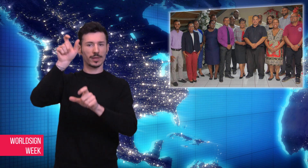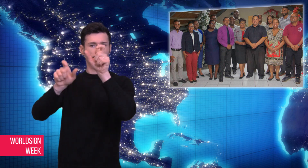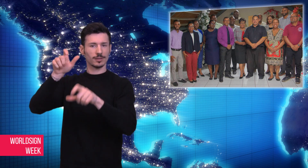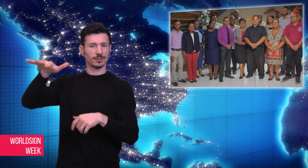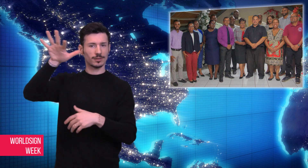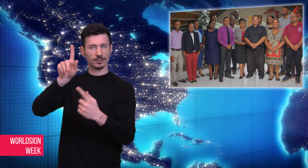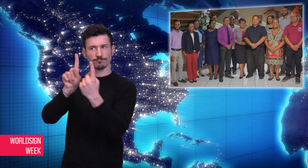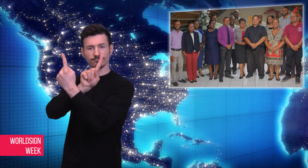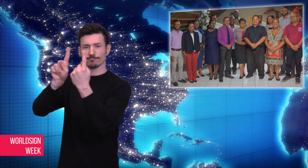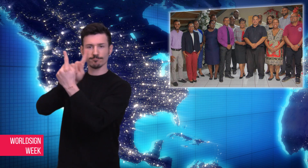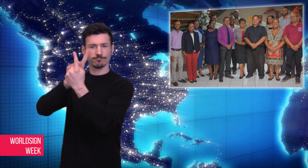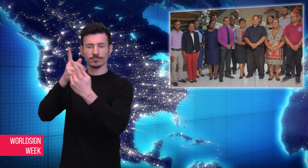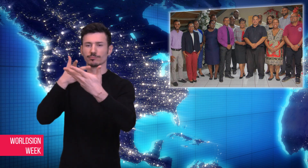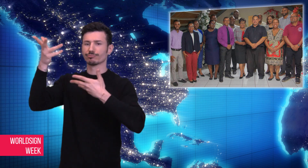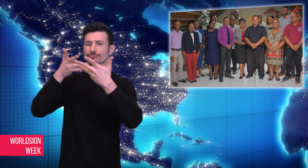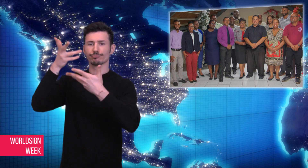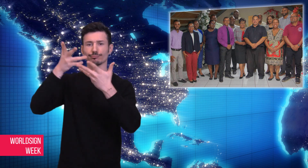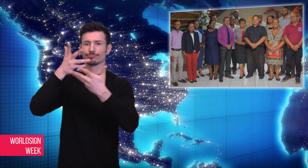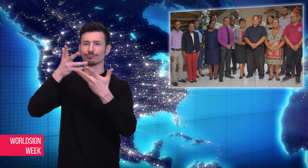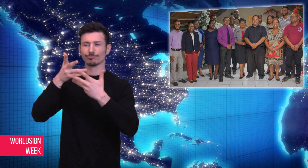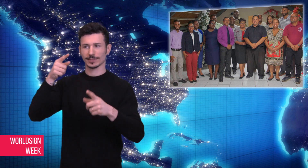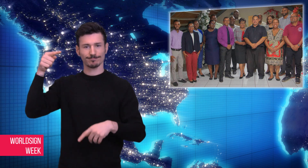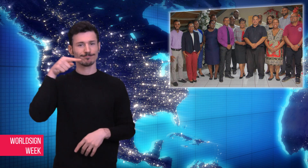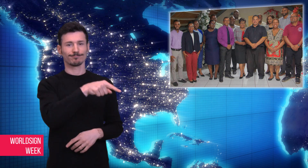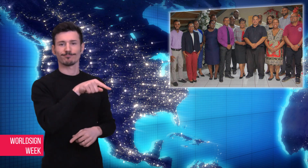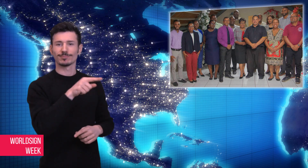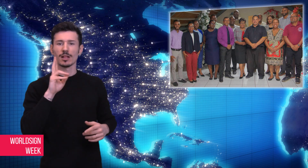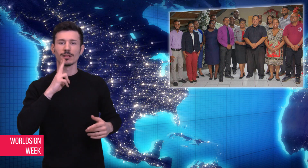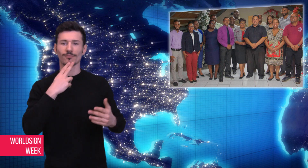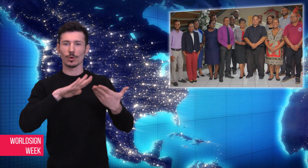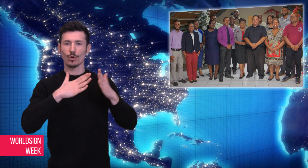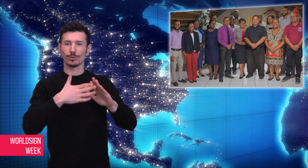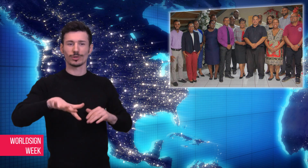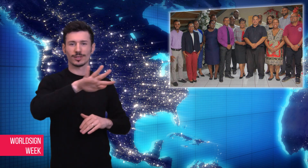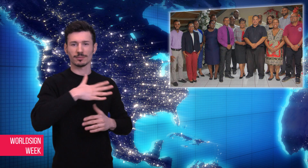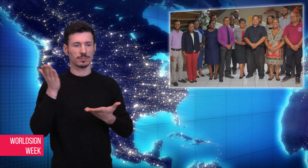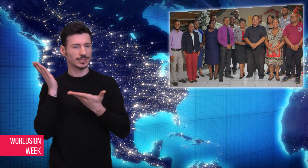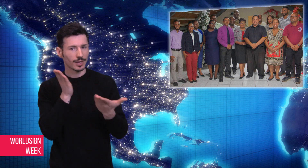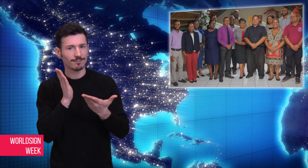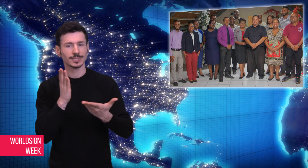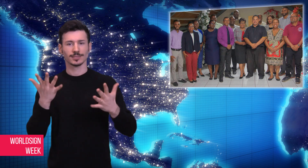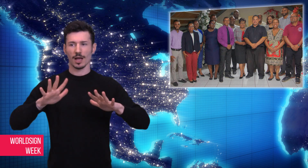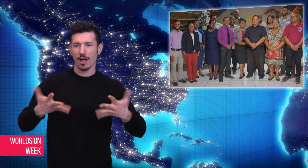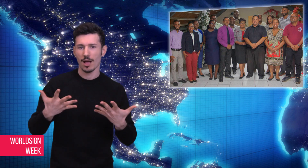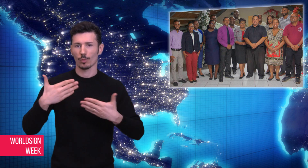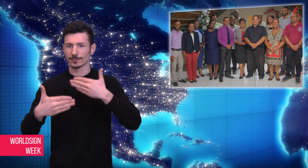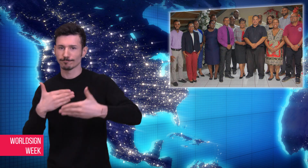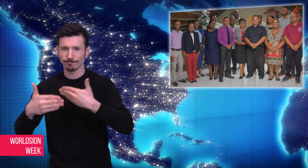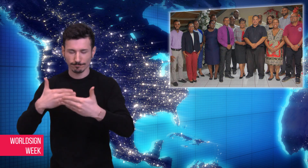services. He also wants the TTAHI building to become a more